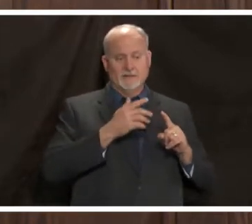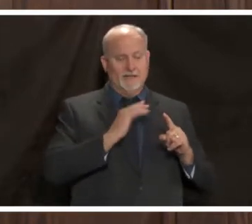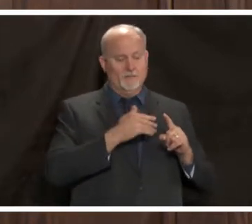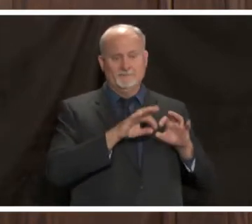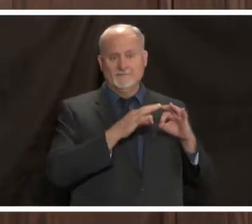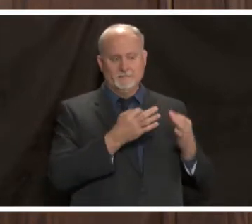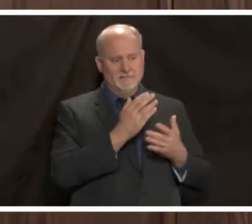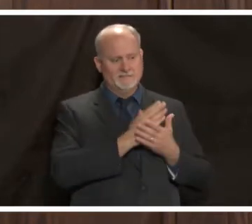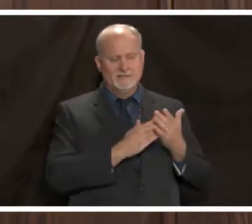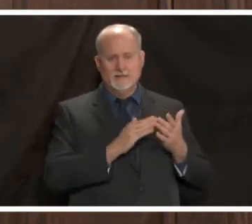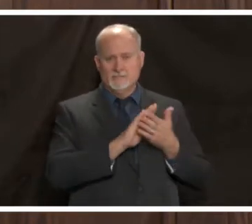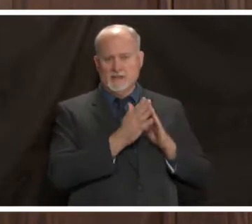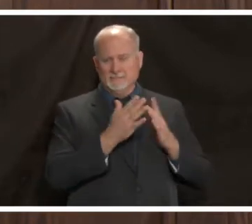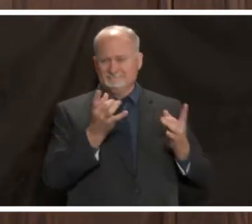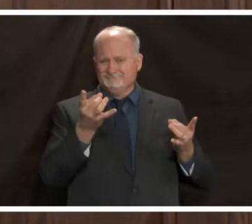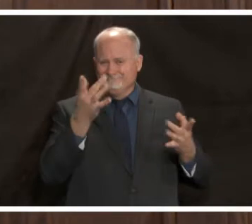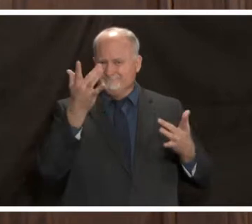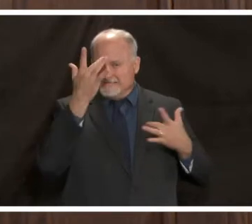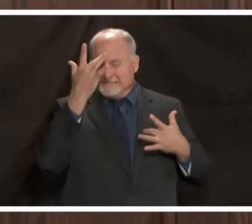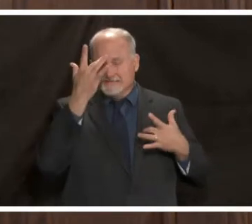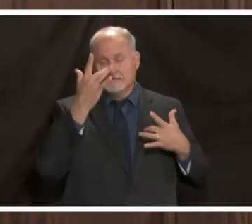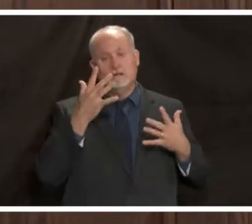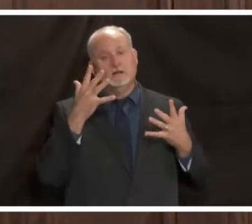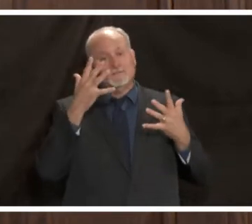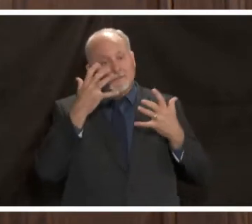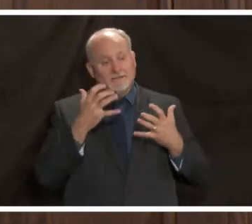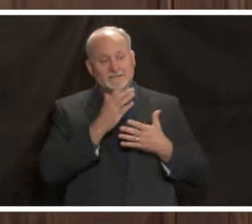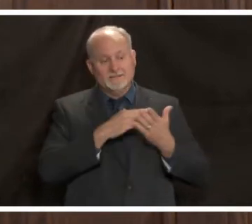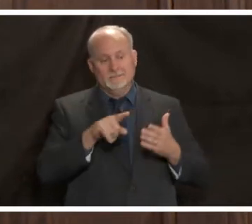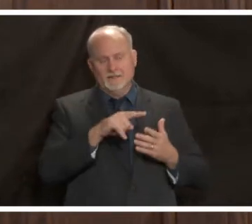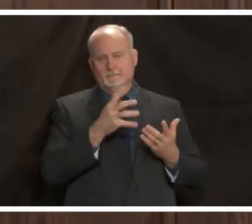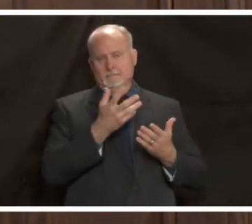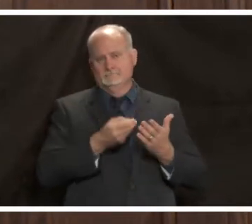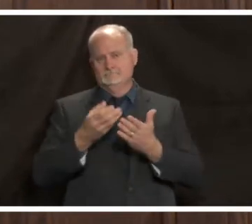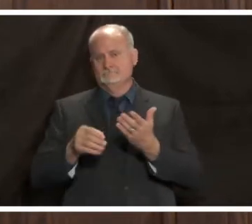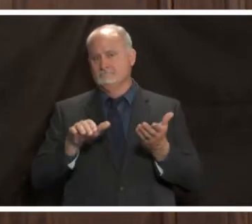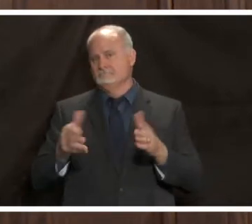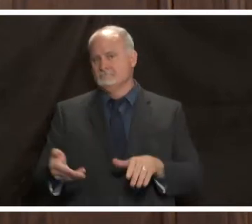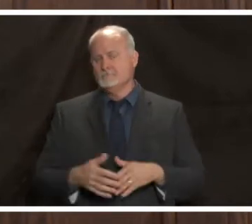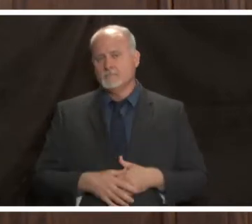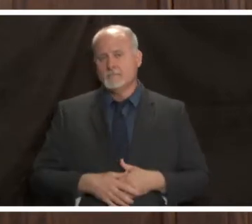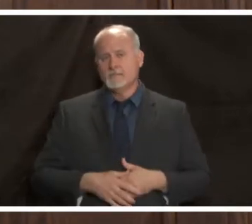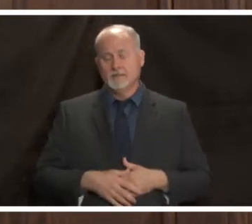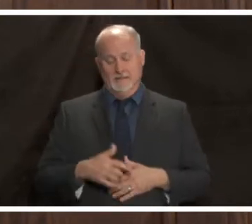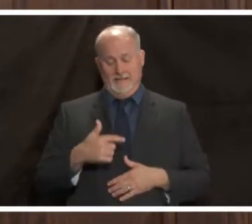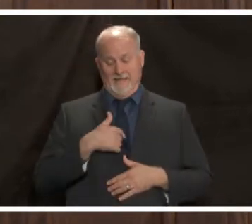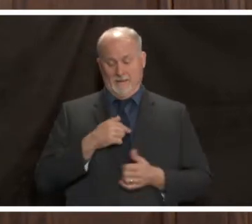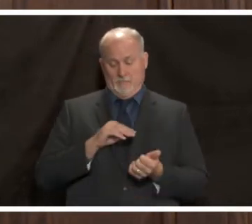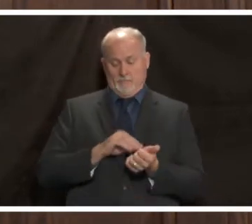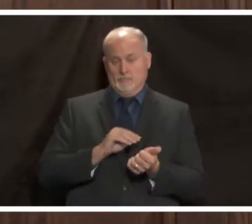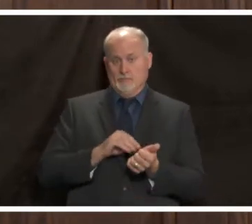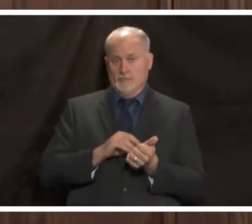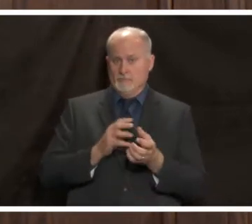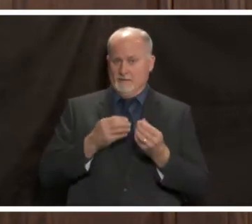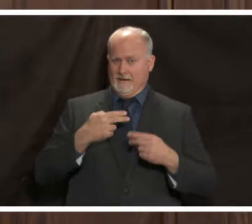becoming severely ill and unfortunately some of them dying as a health care provider i hate that